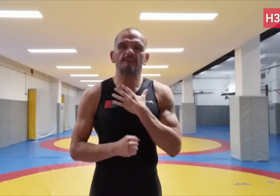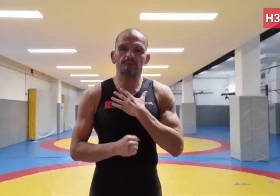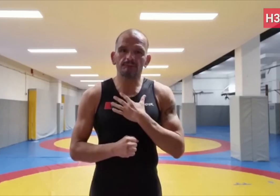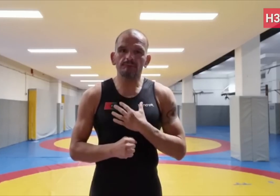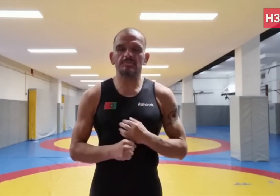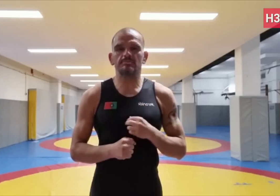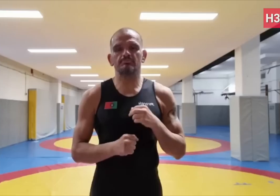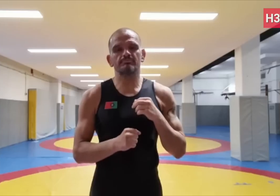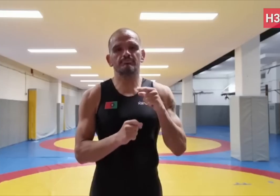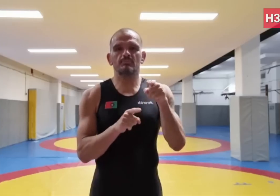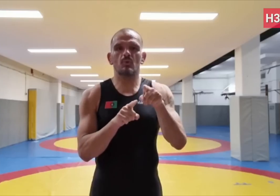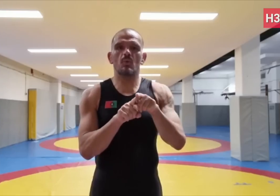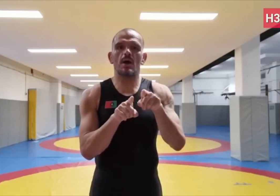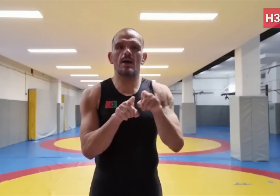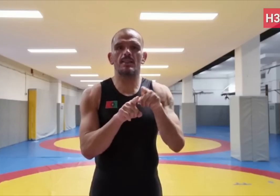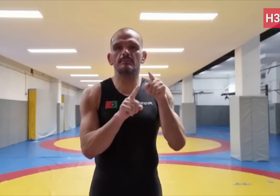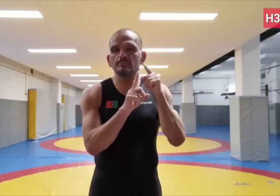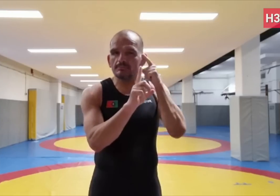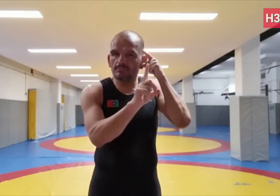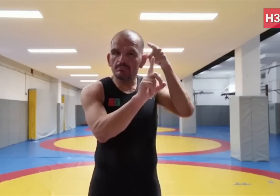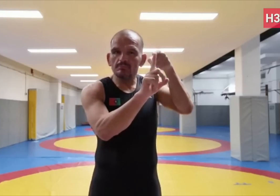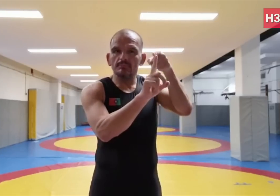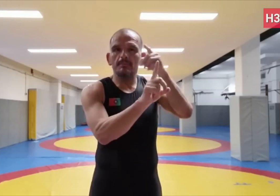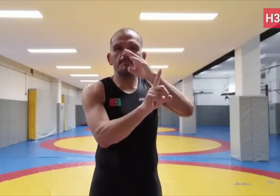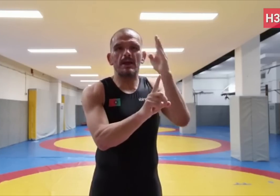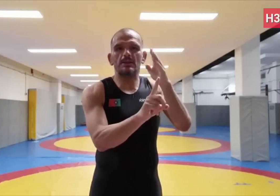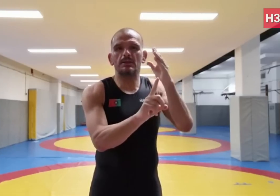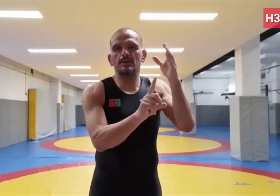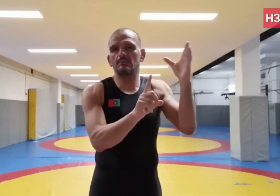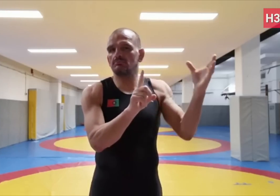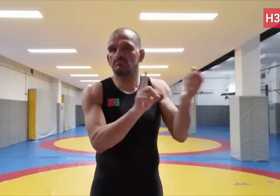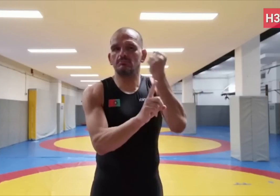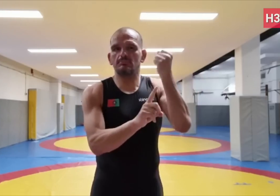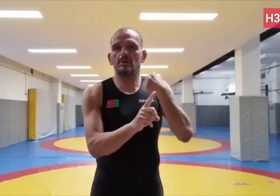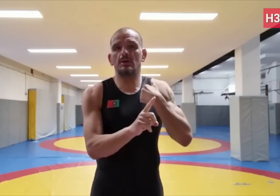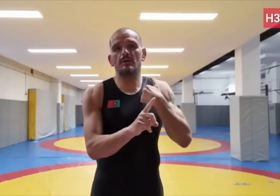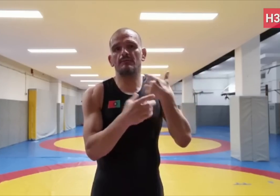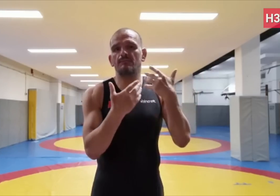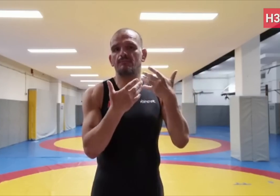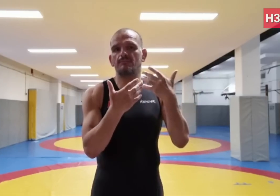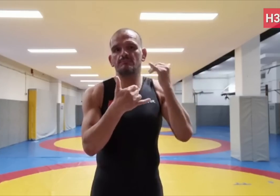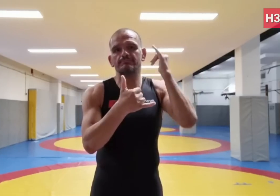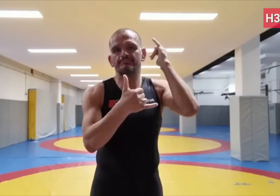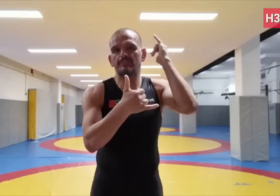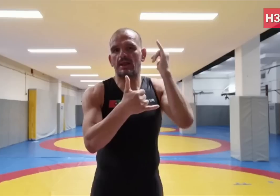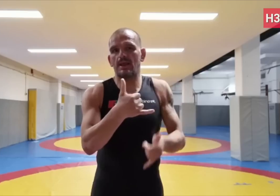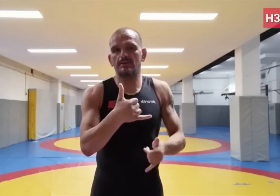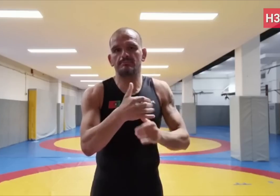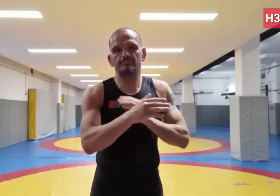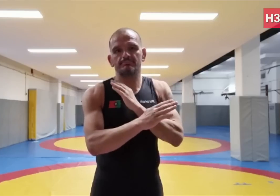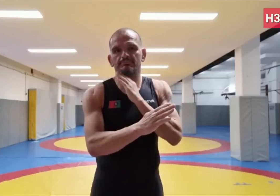Because of my age, this will be my last Deaflympics